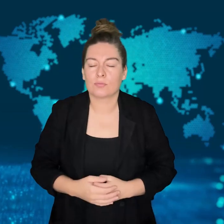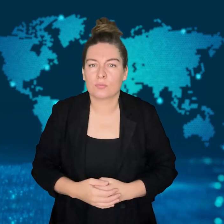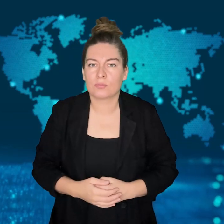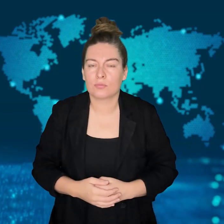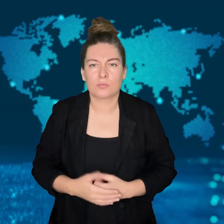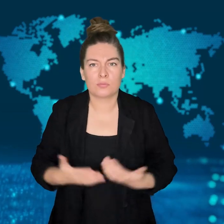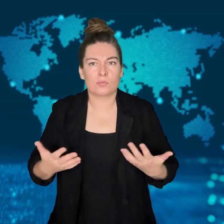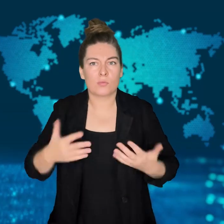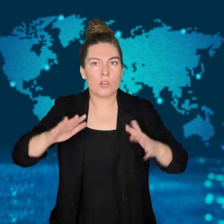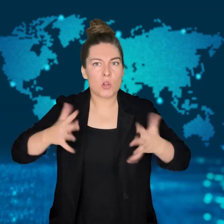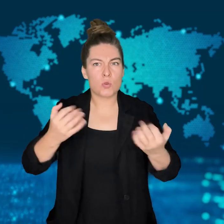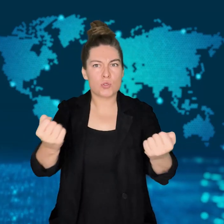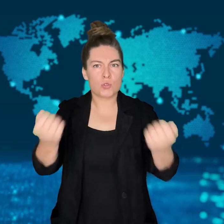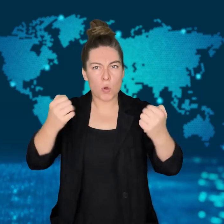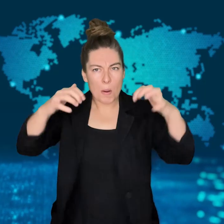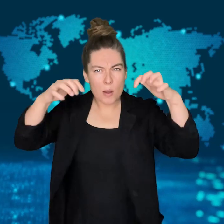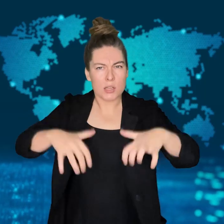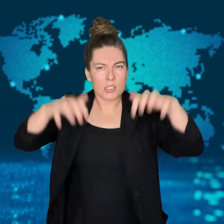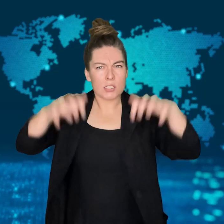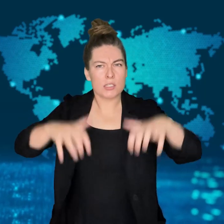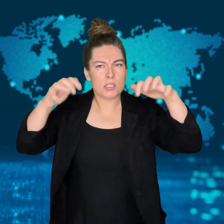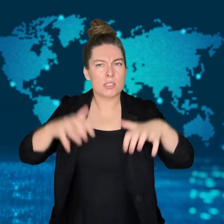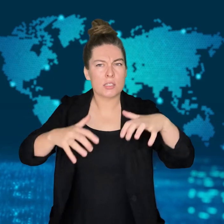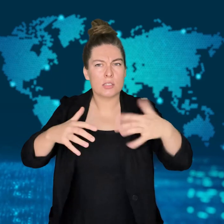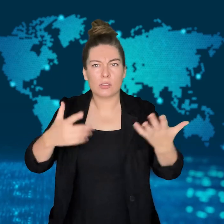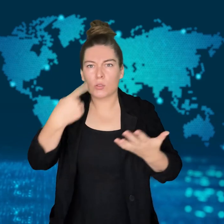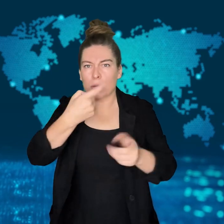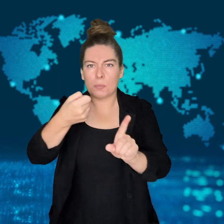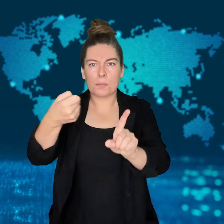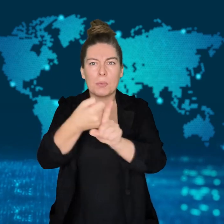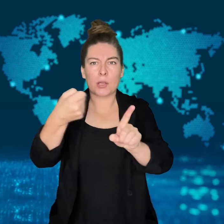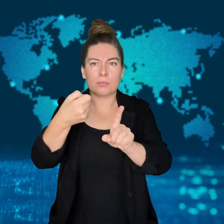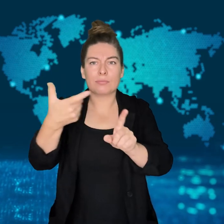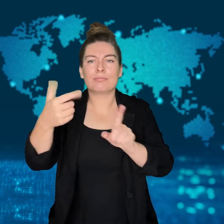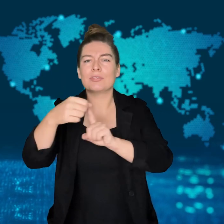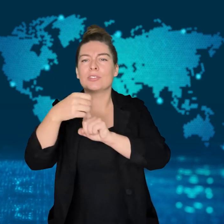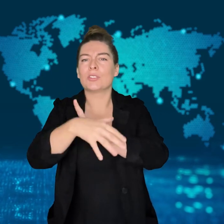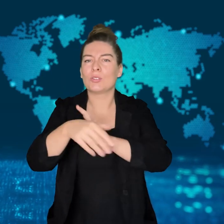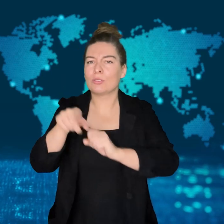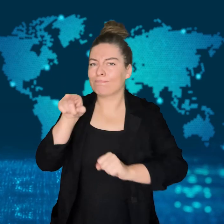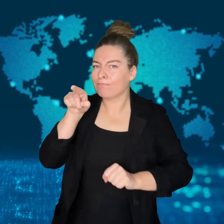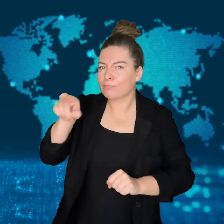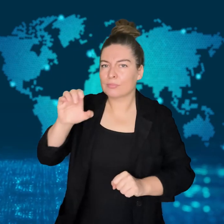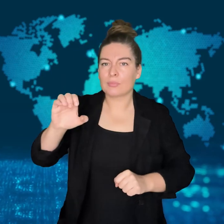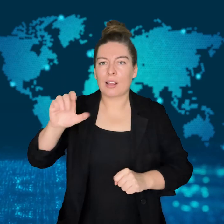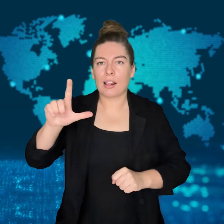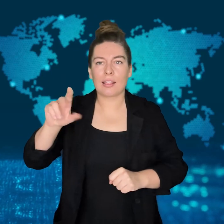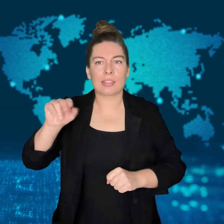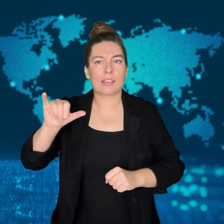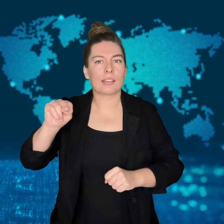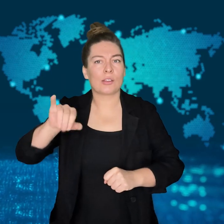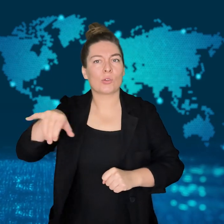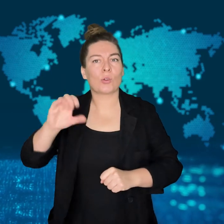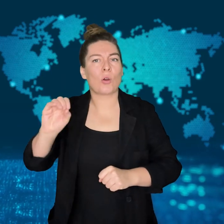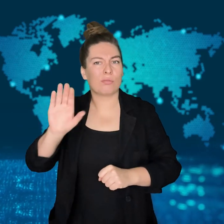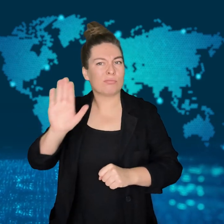The death toll in Somalia rose to 110.